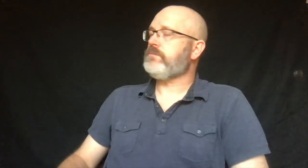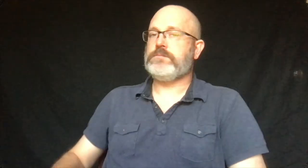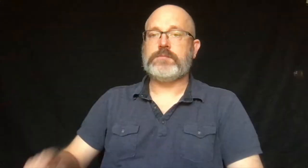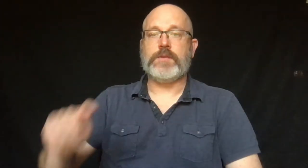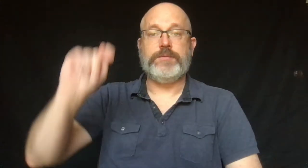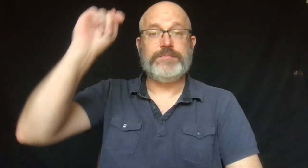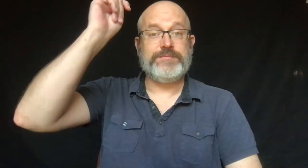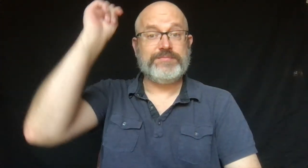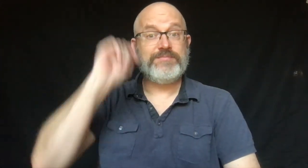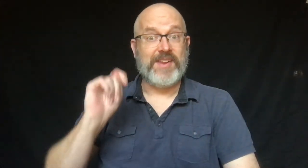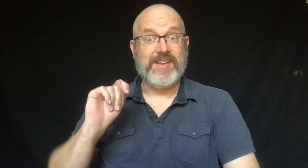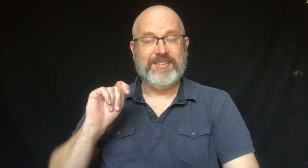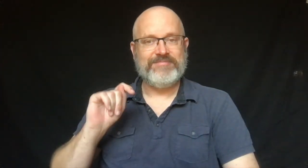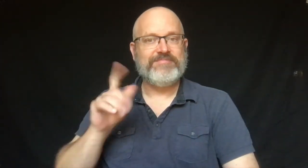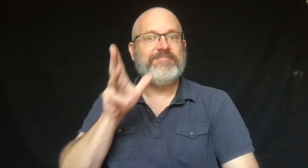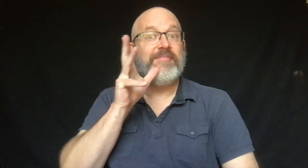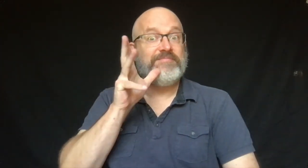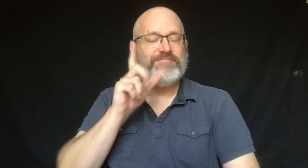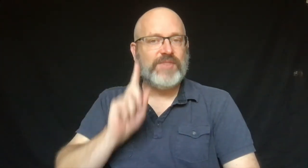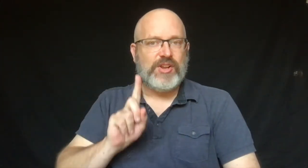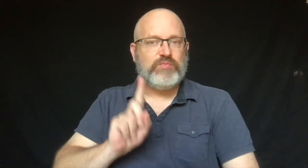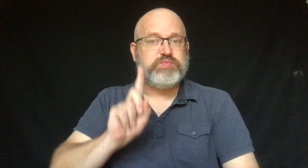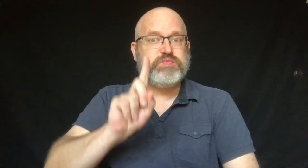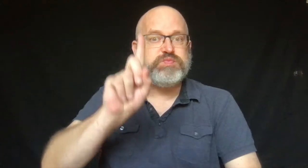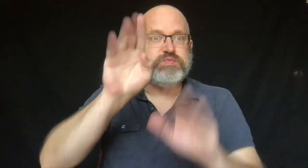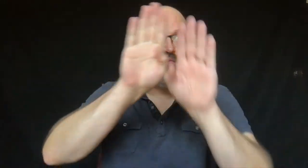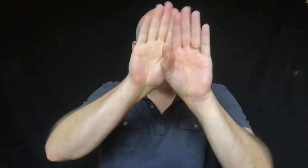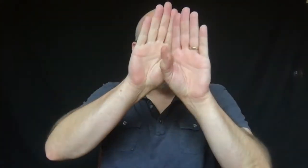Trinka's mom went upstairs.